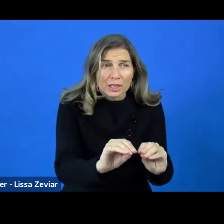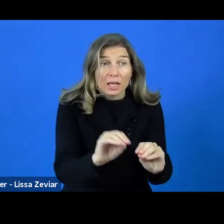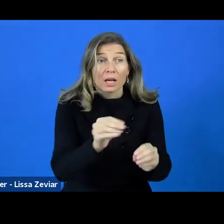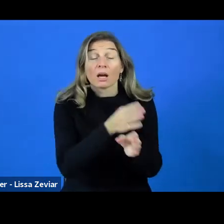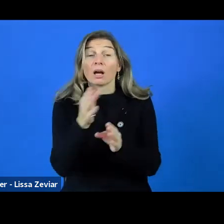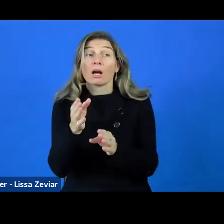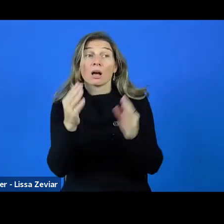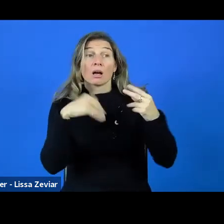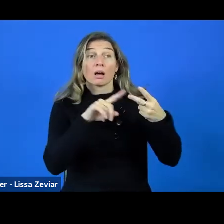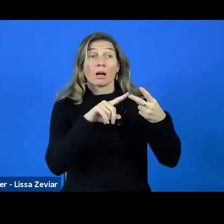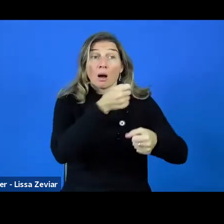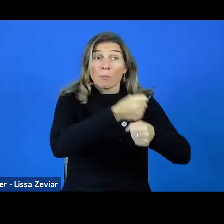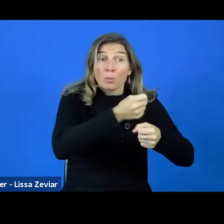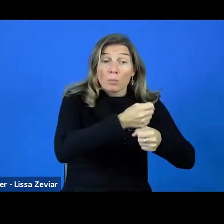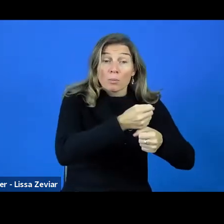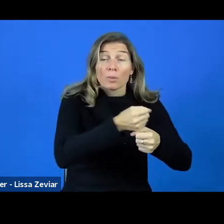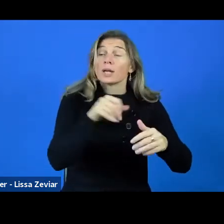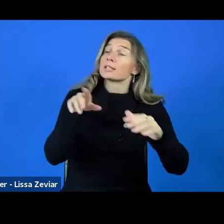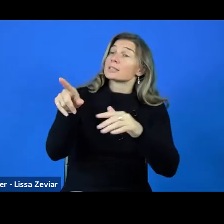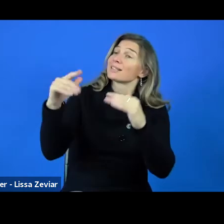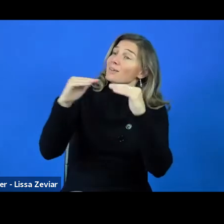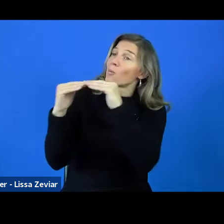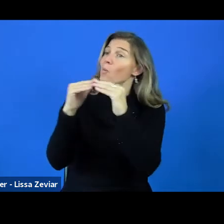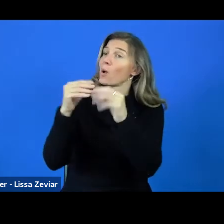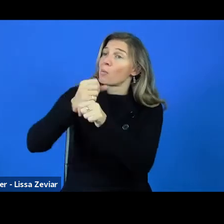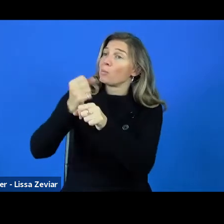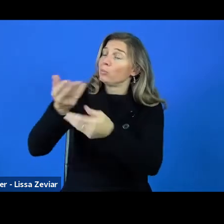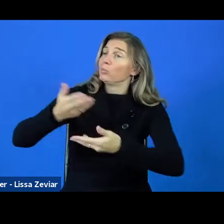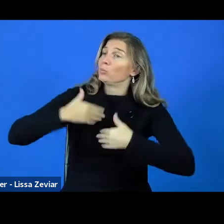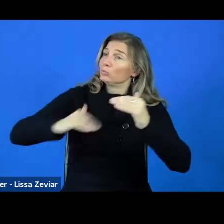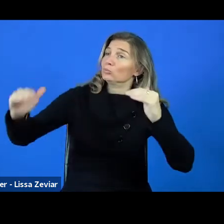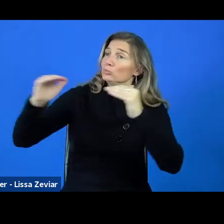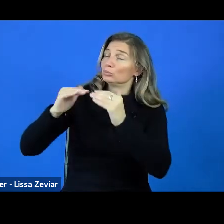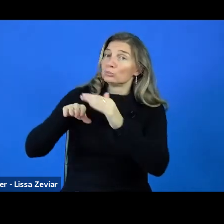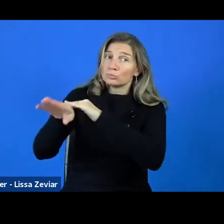access to quality employment and social inclusion. My presentation is short.